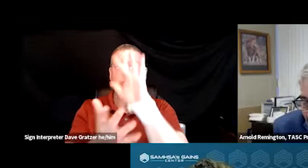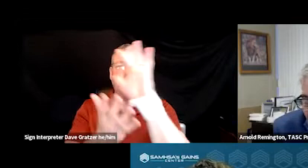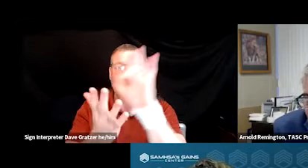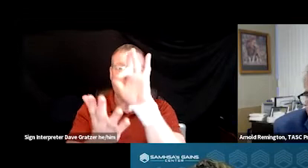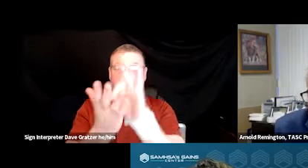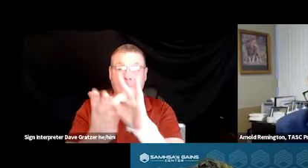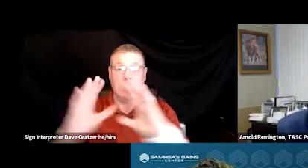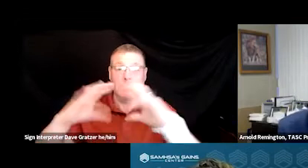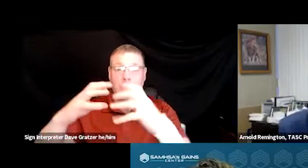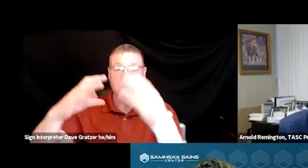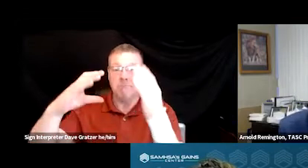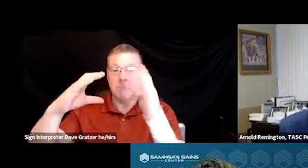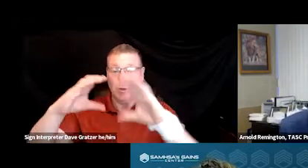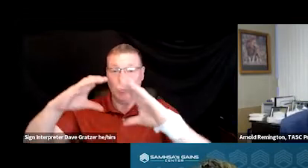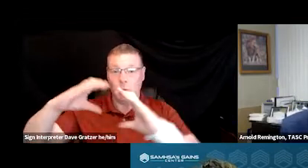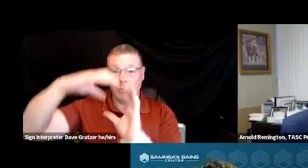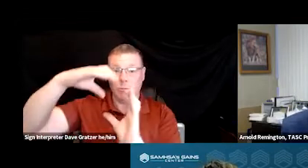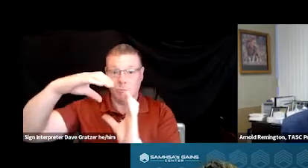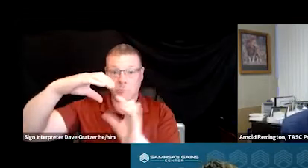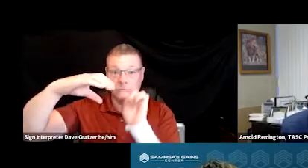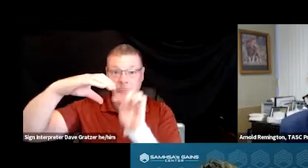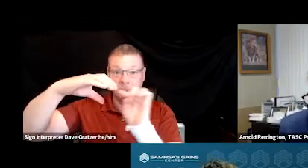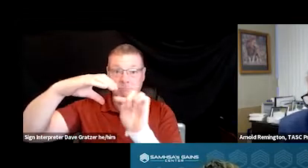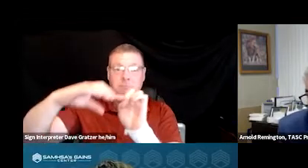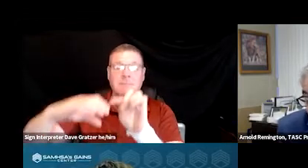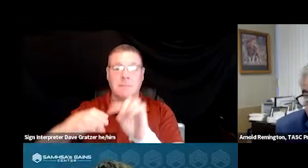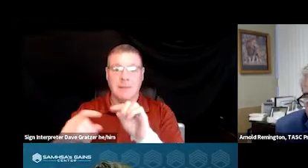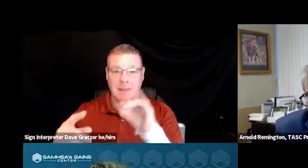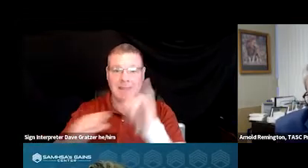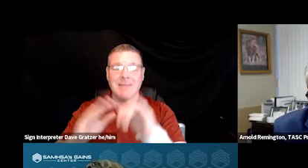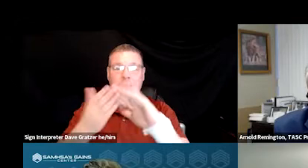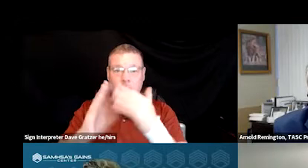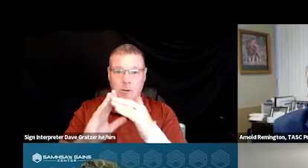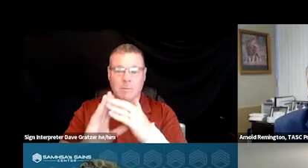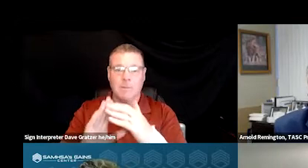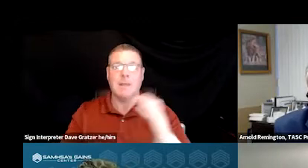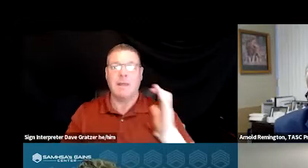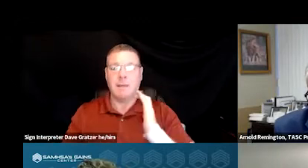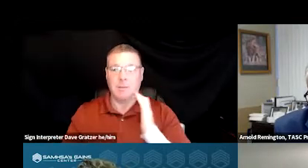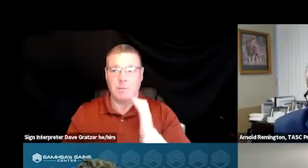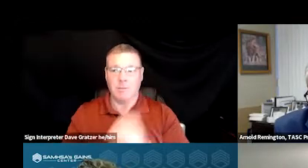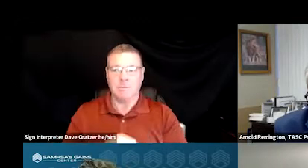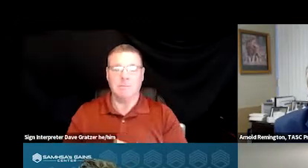that blue area on the map is our urban area in the capital of Nebraska, the city of Lincoln.